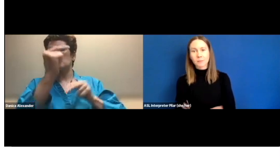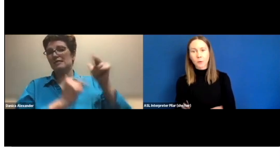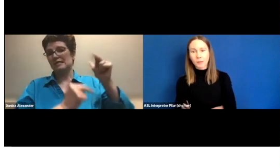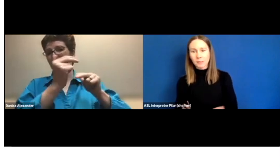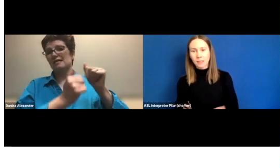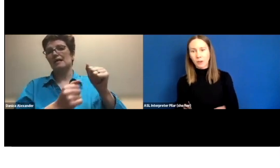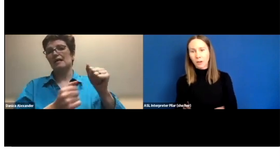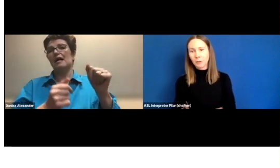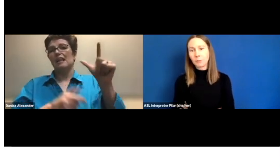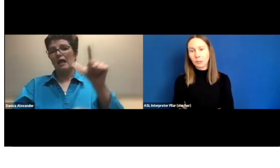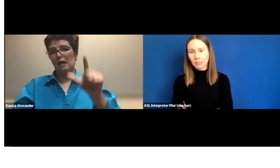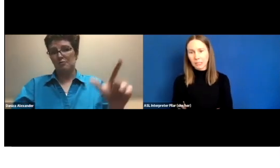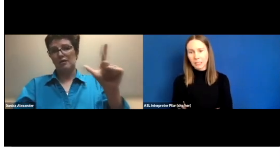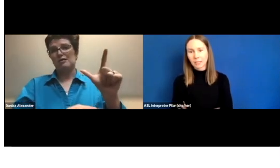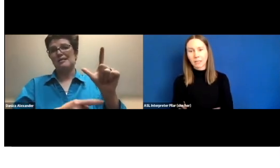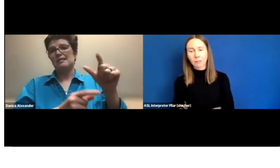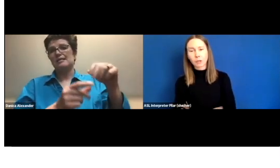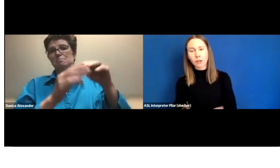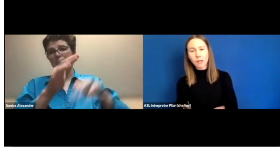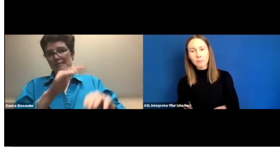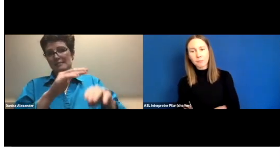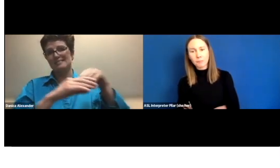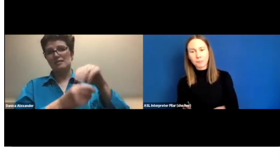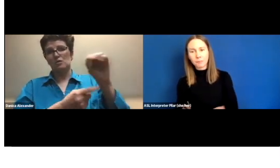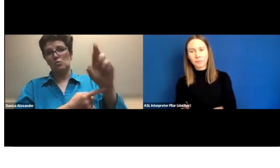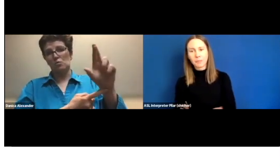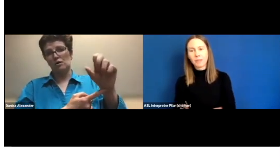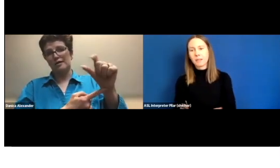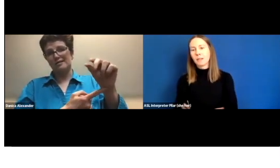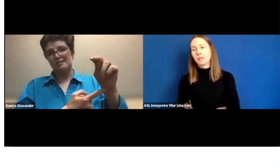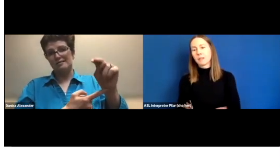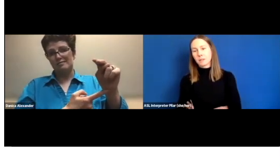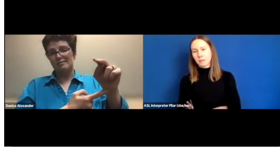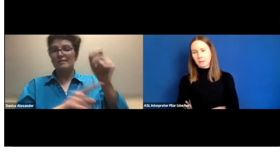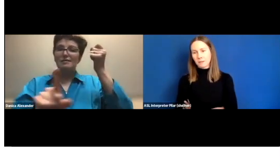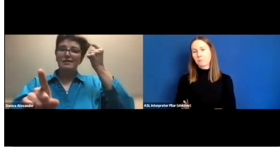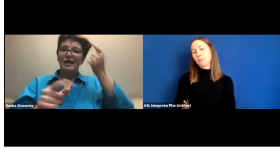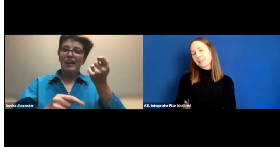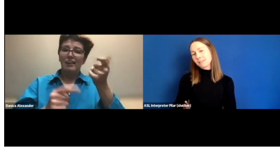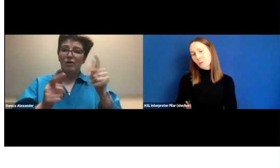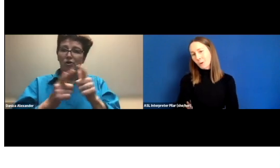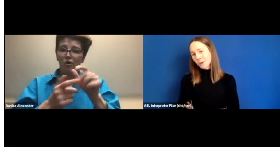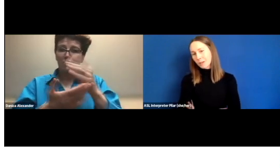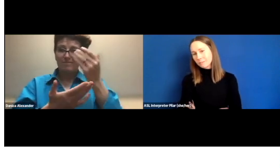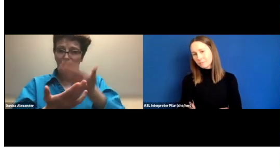because I'm focusing on building a library-based in Oregon.